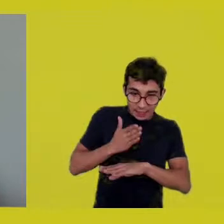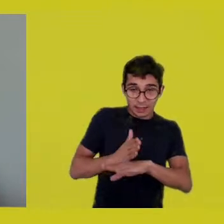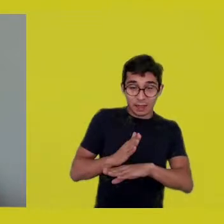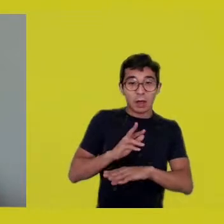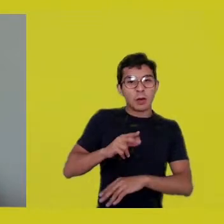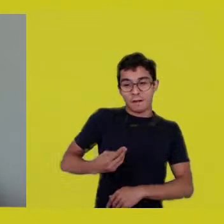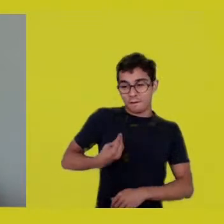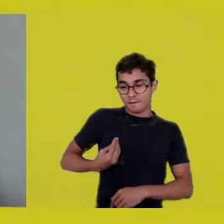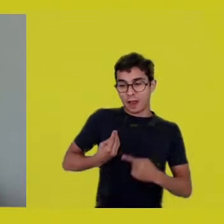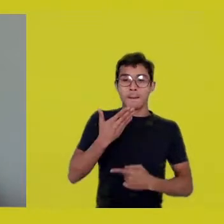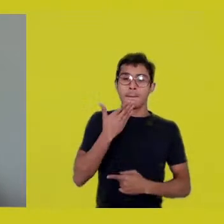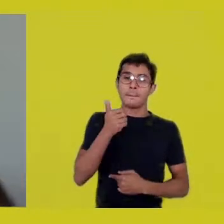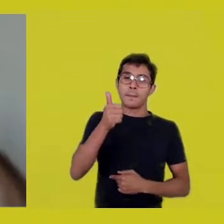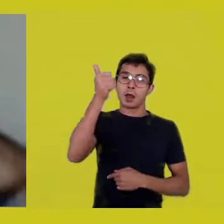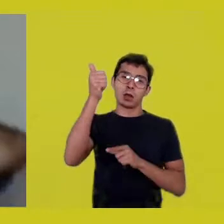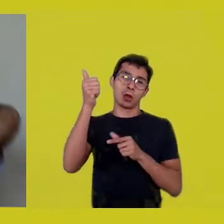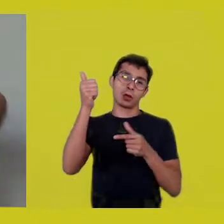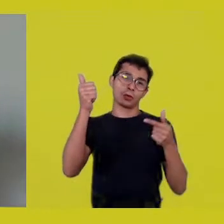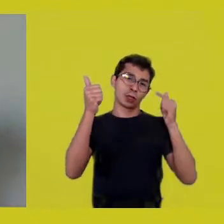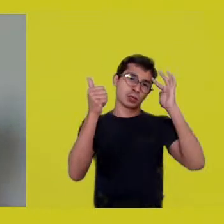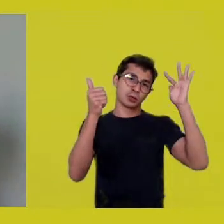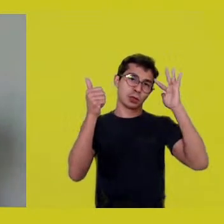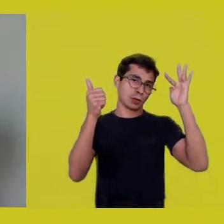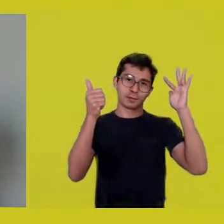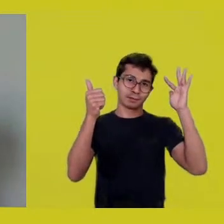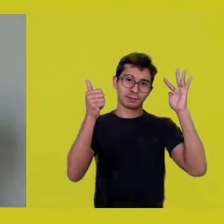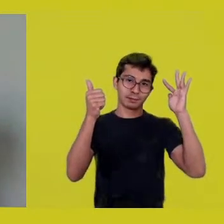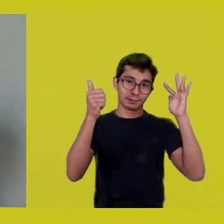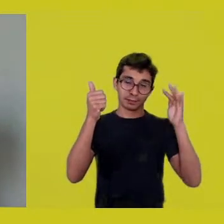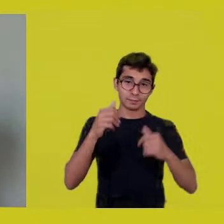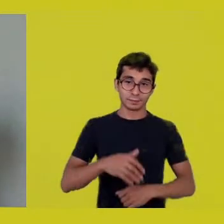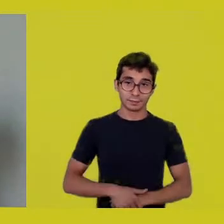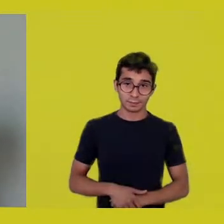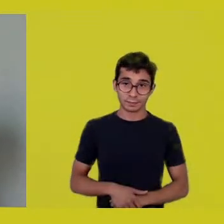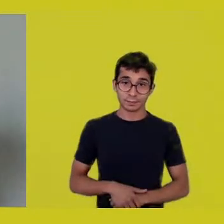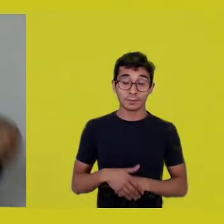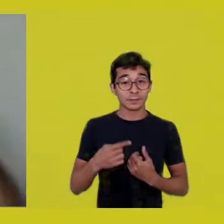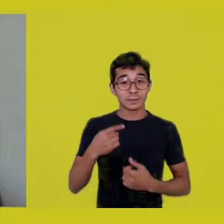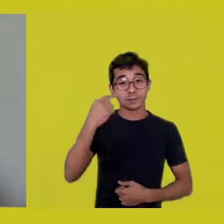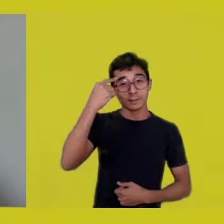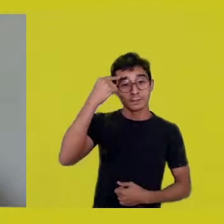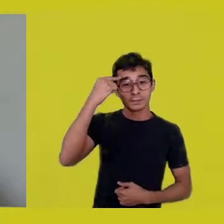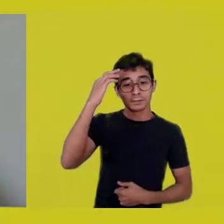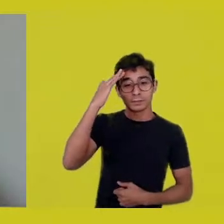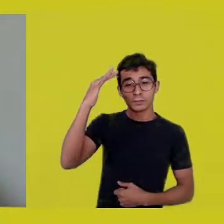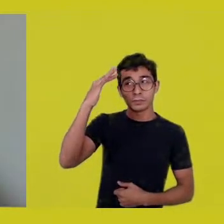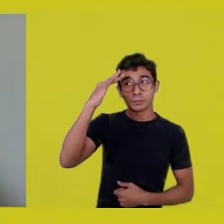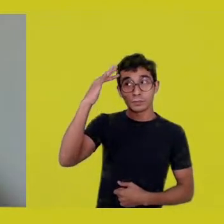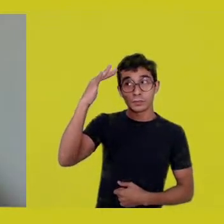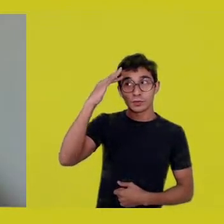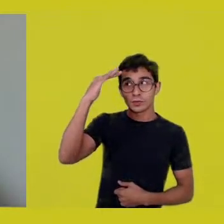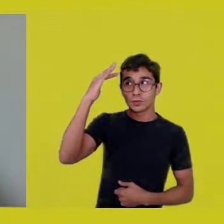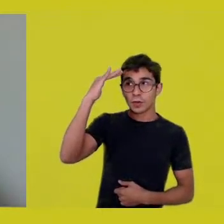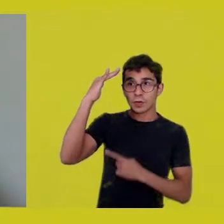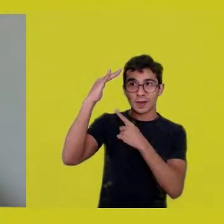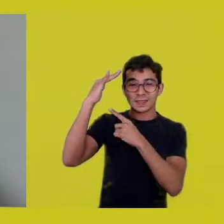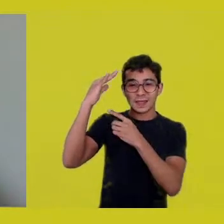Yes. So, in that sense of dreams as the power of knowledge